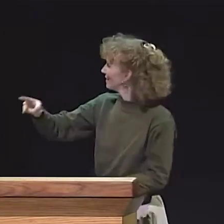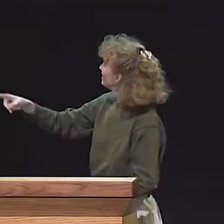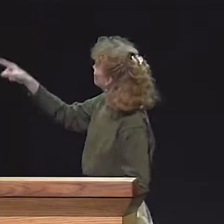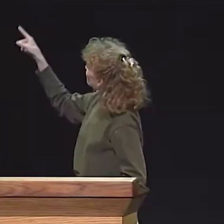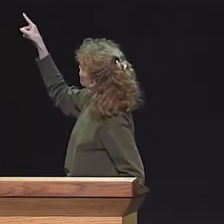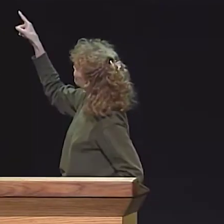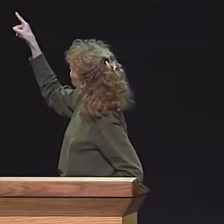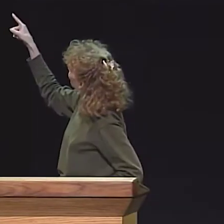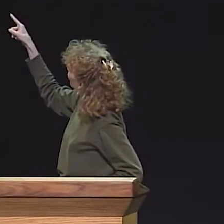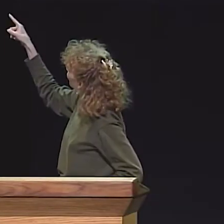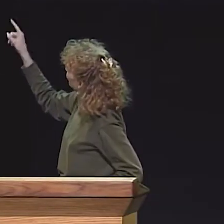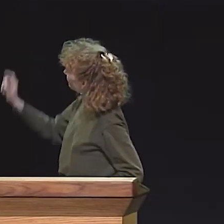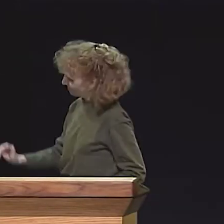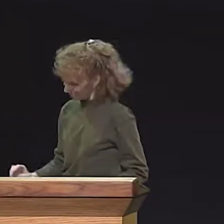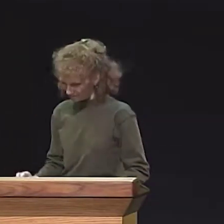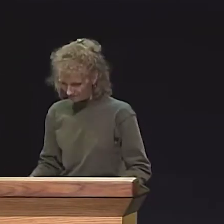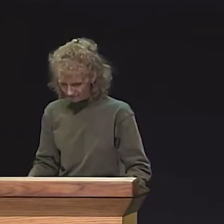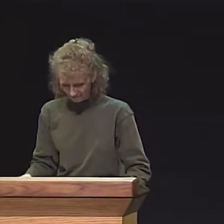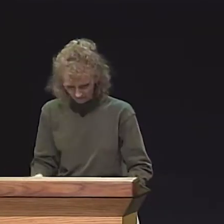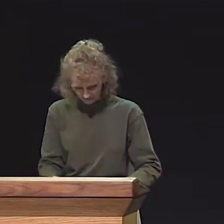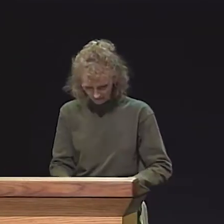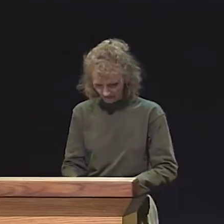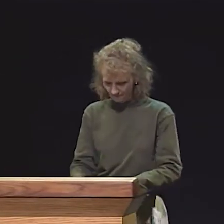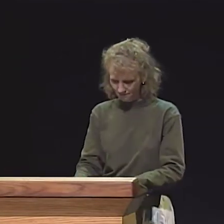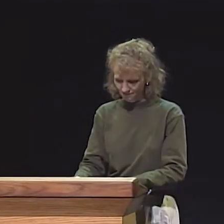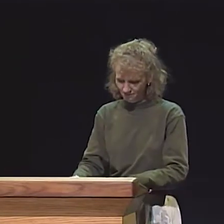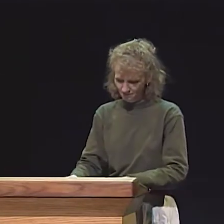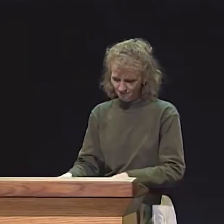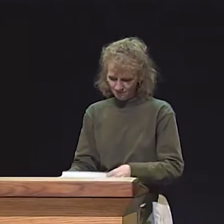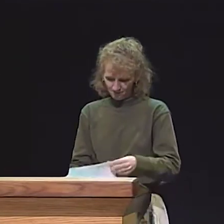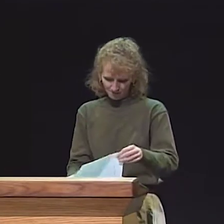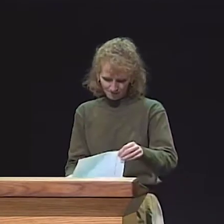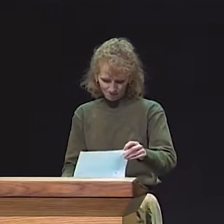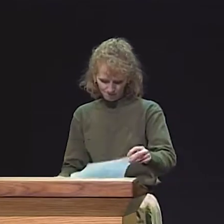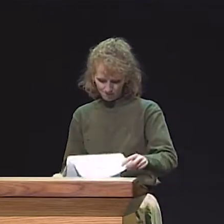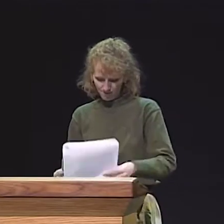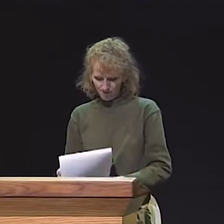AND NOW THEY'RE READY TO GO TO STEP TWO. OR PROCEDURE TWO.